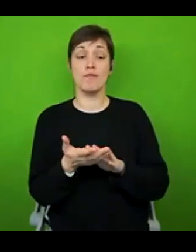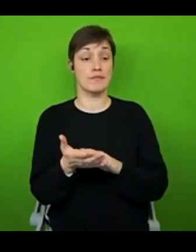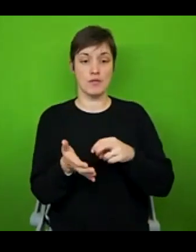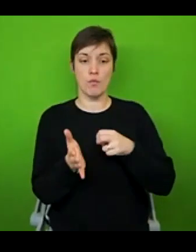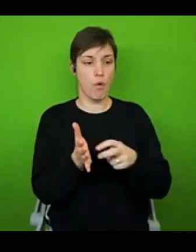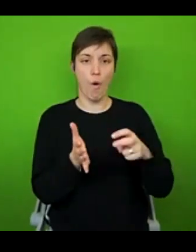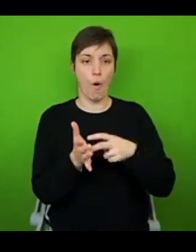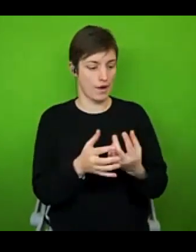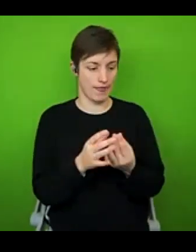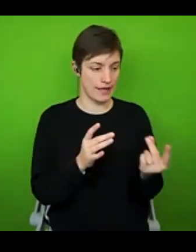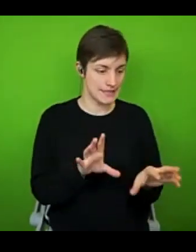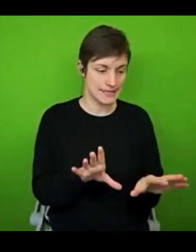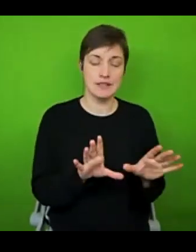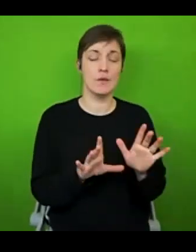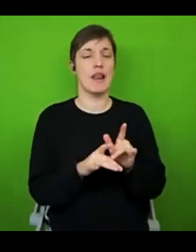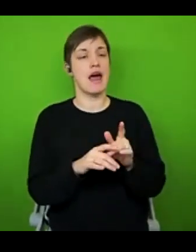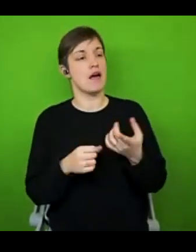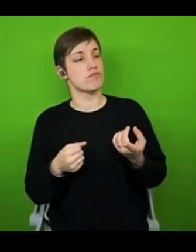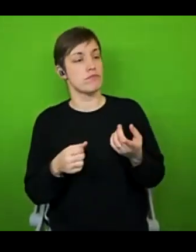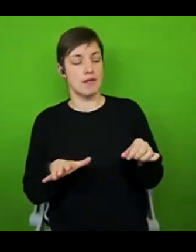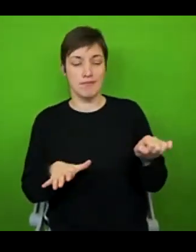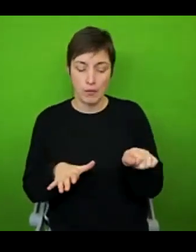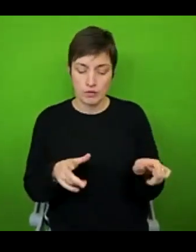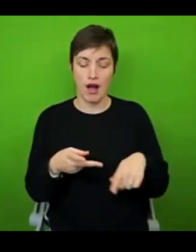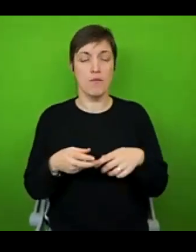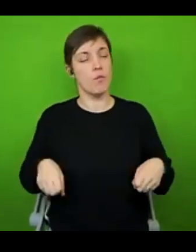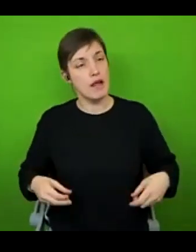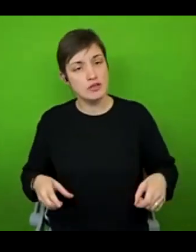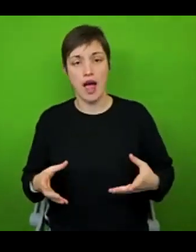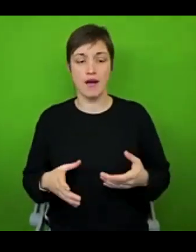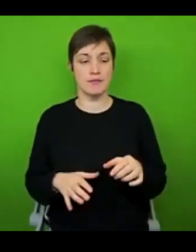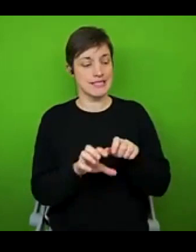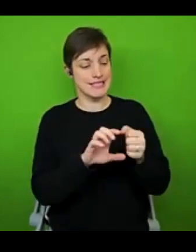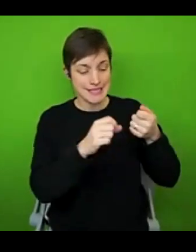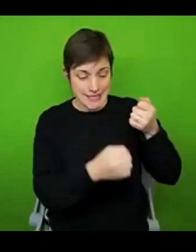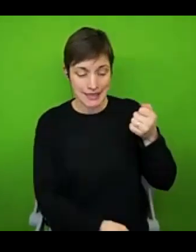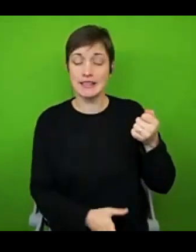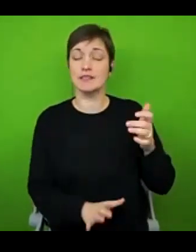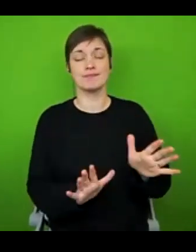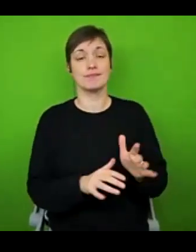wheelchairs, and powerchairs, and sticks. But there are also many other types of equipment that can make day to day tasks